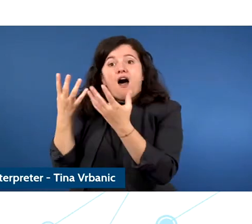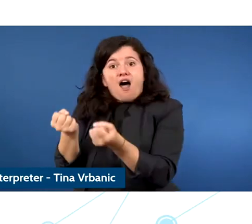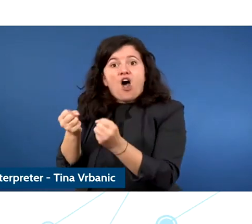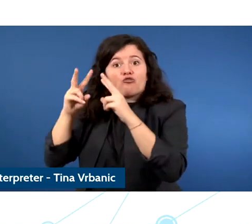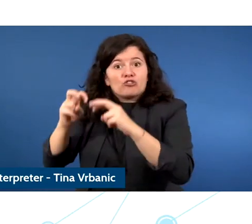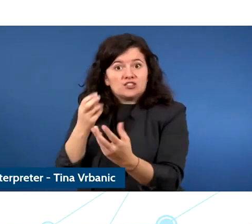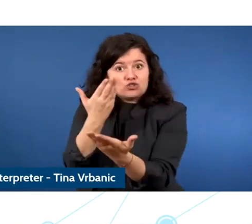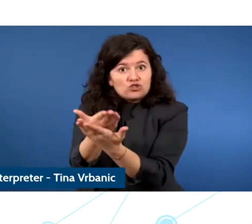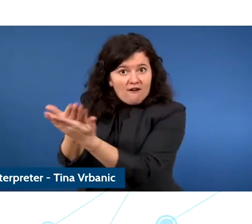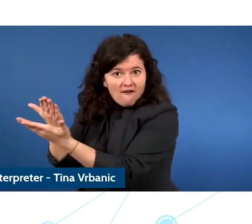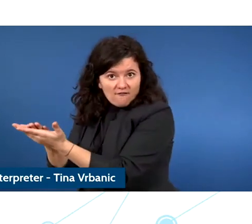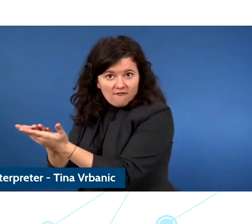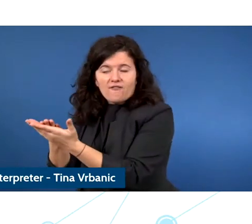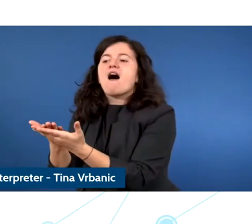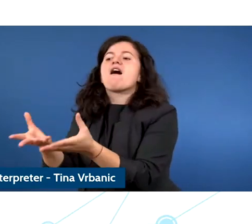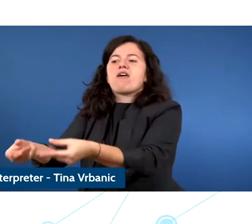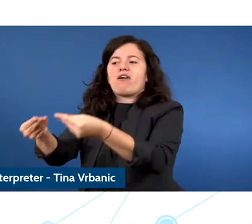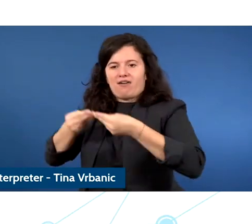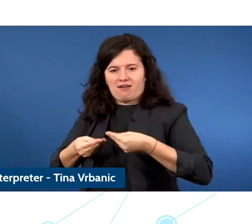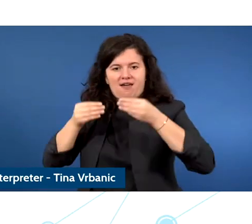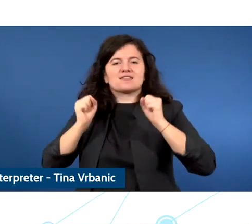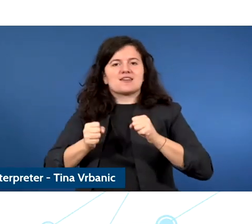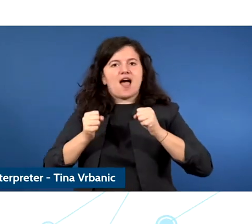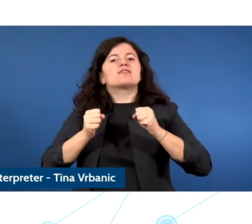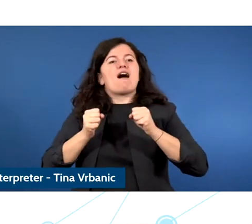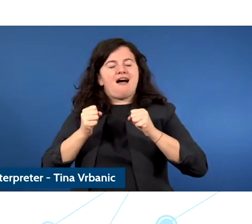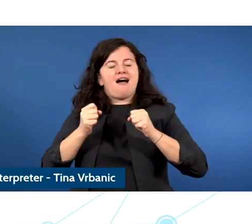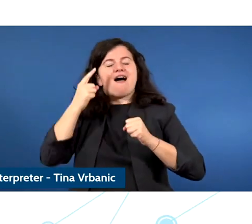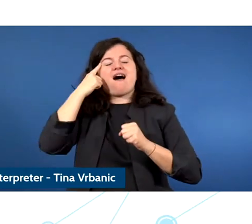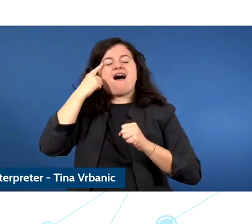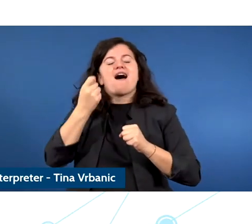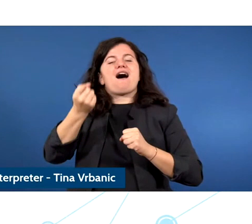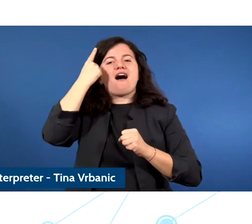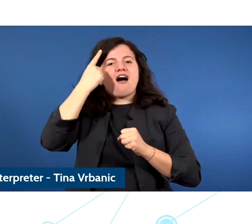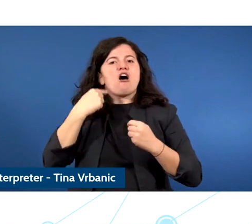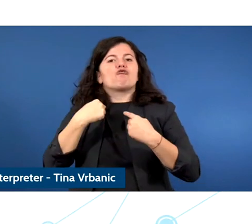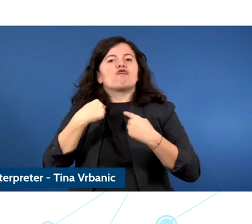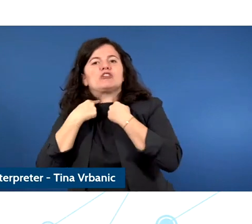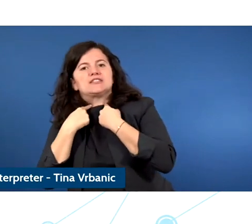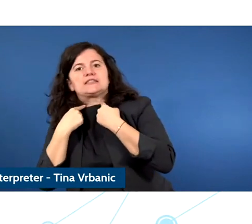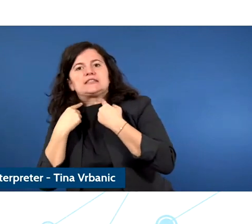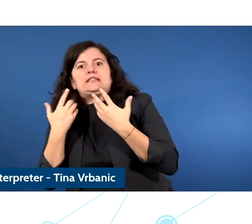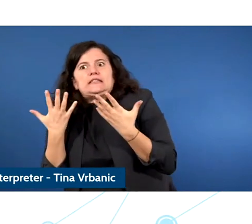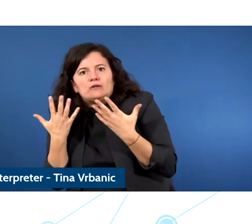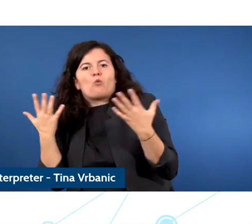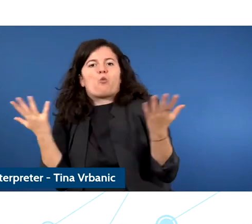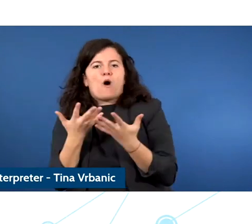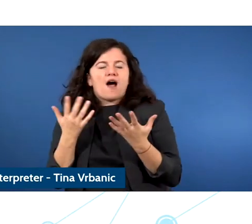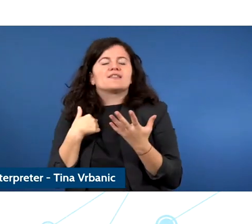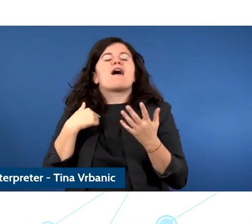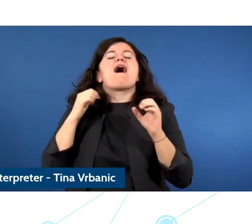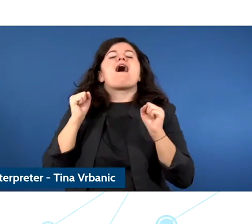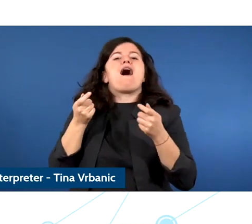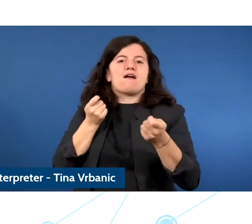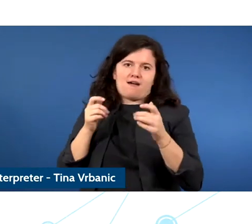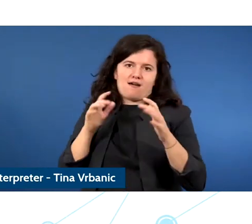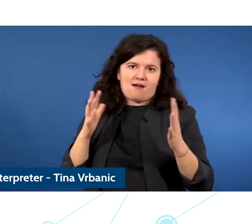So, I think that for me, what has revealed over the past two years is that children